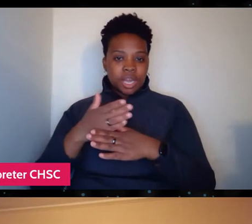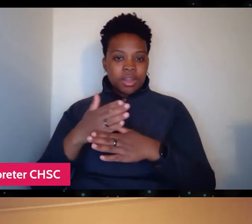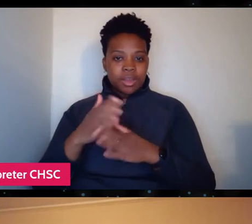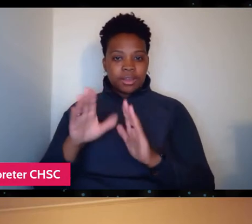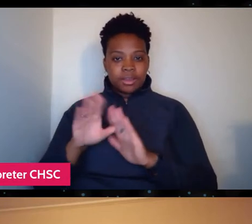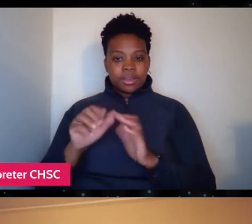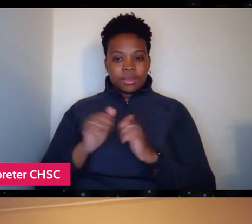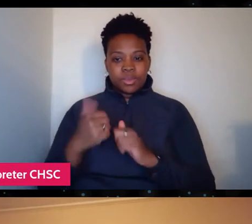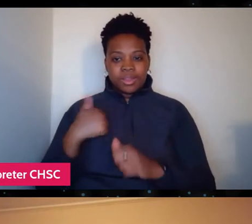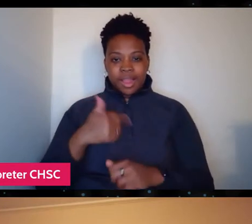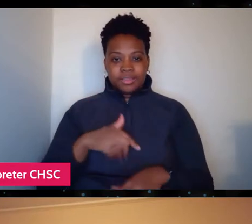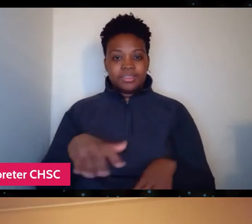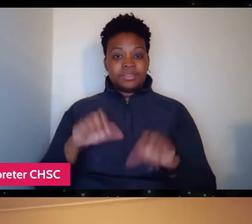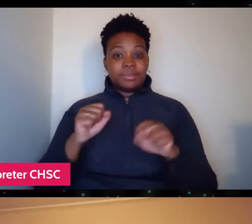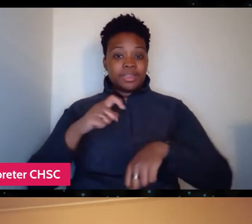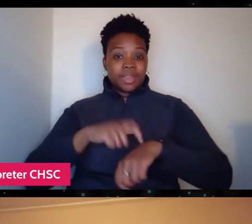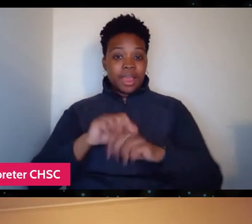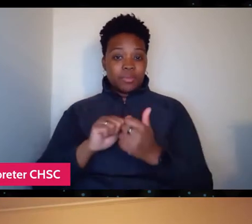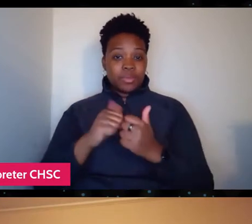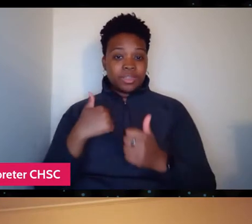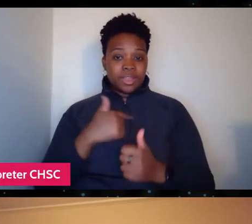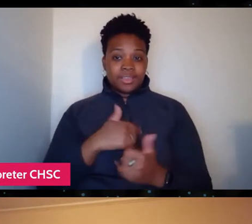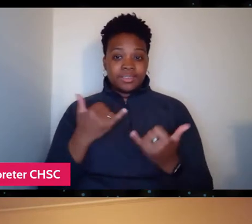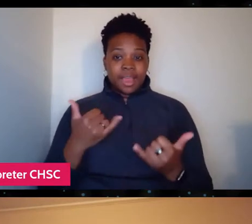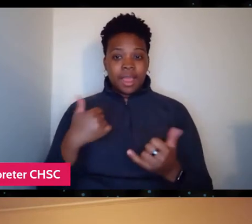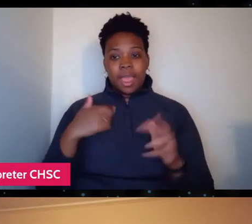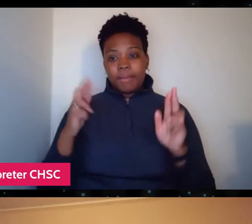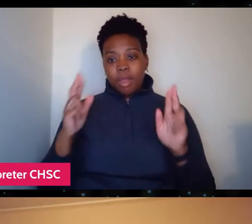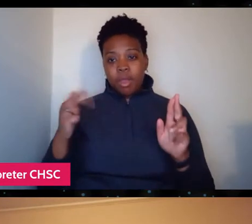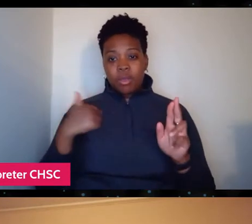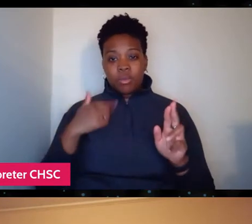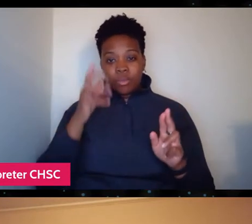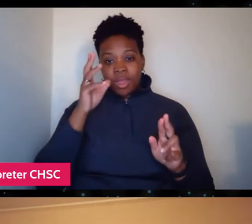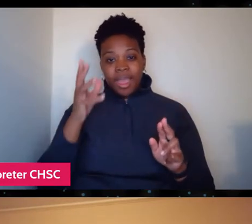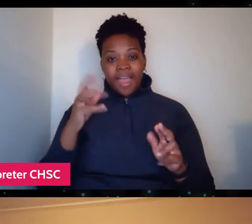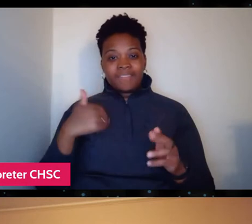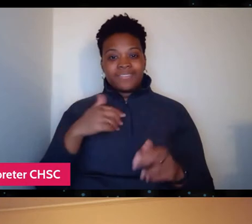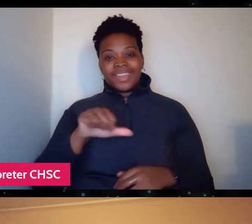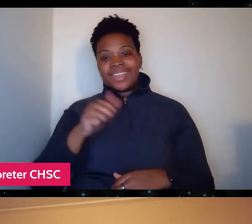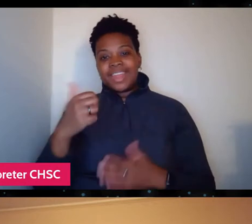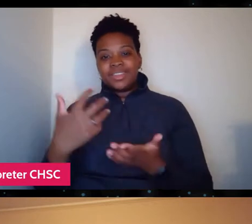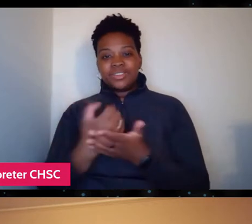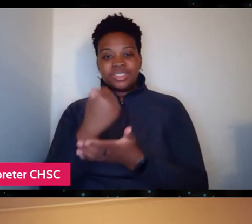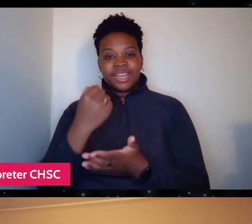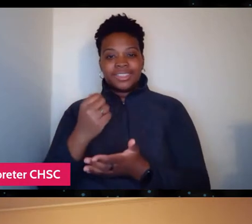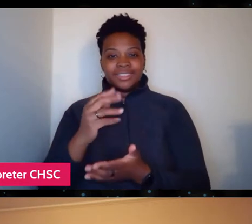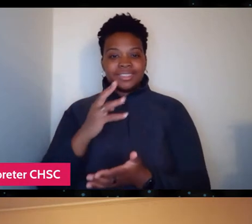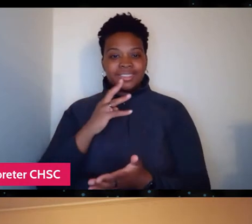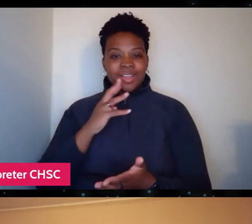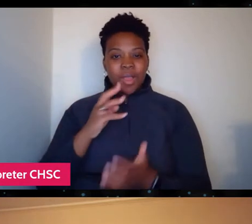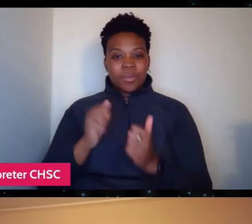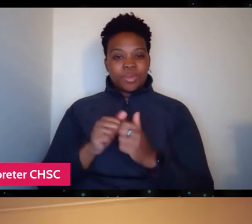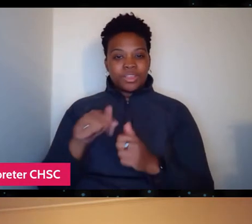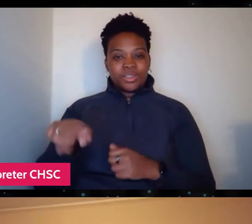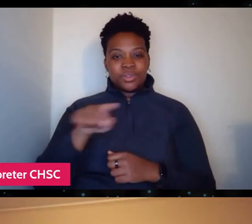for spending your time with us right now. And I'm hoping that we'll have another chance to speak with you later on in the week